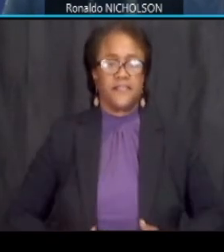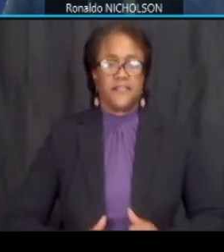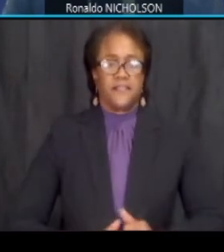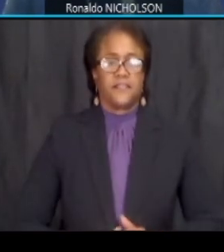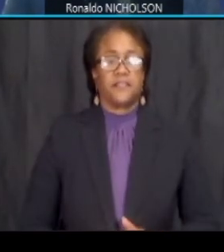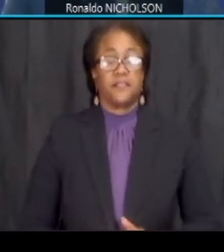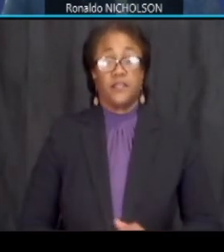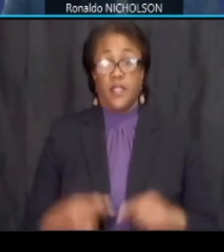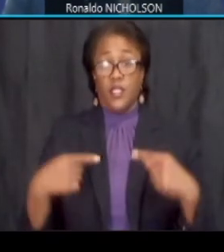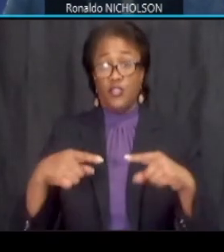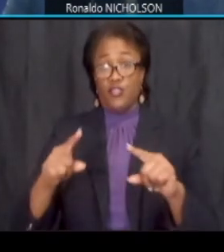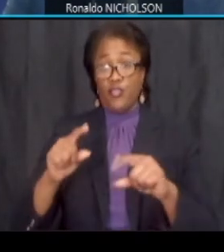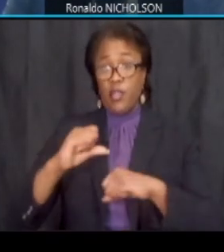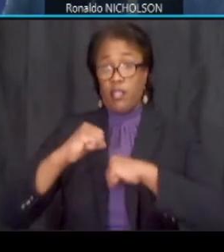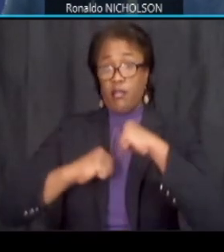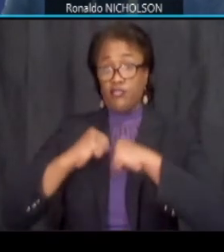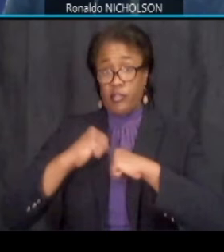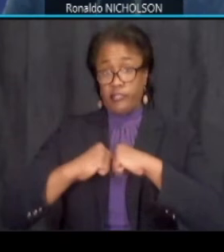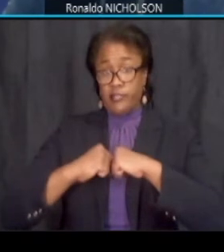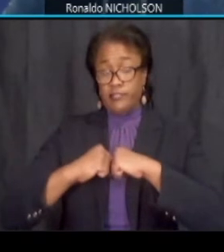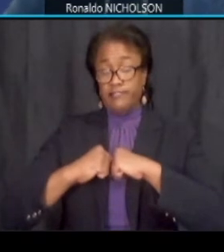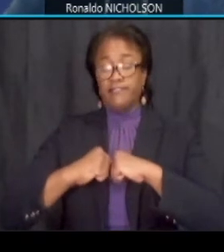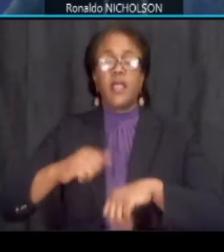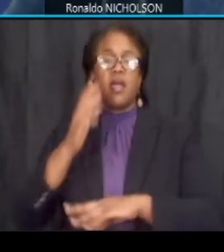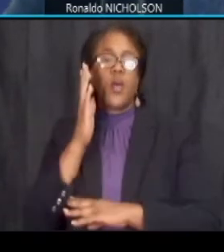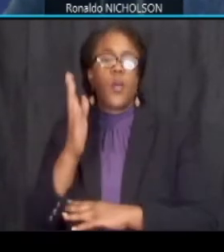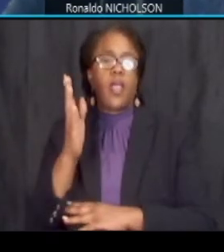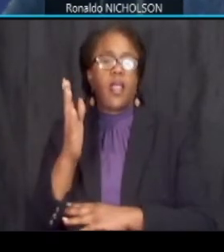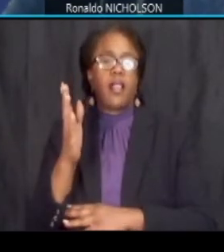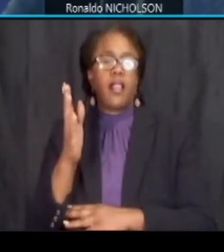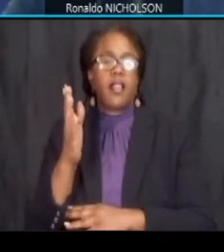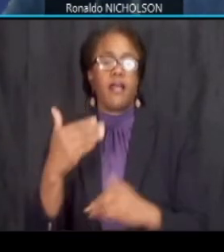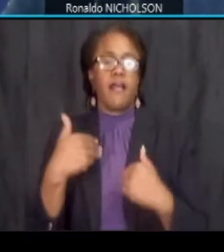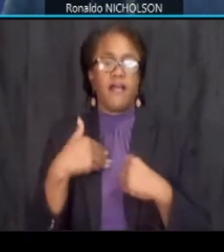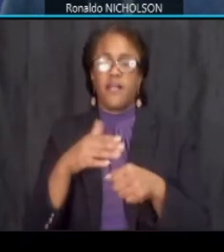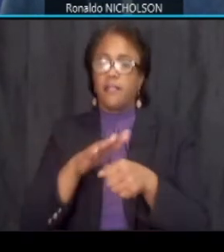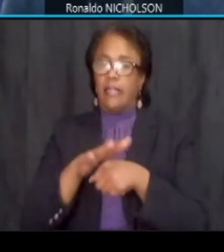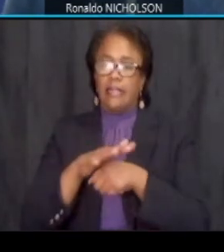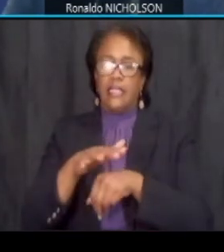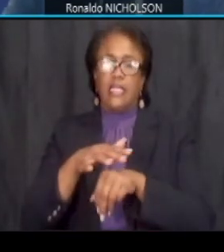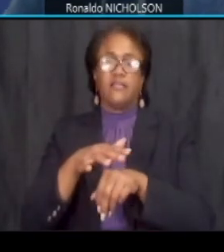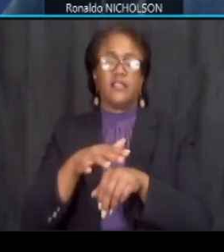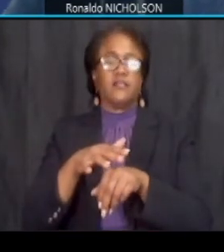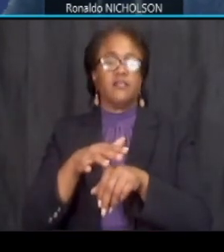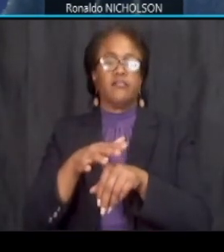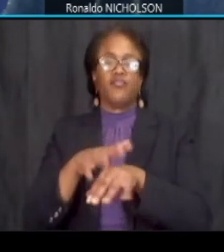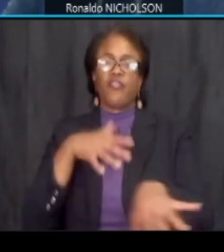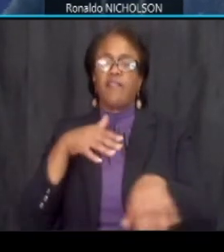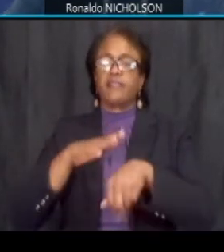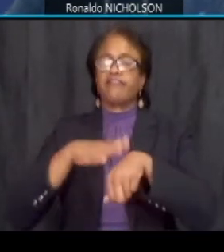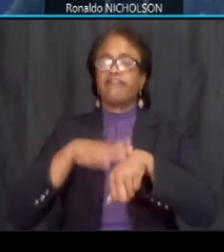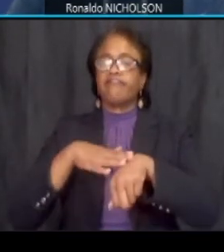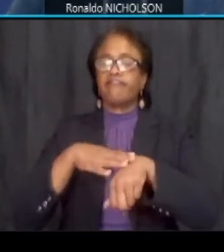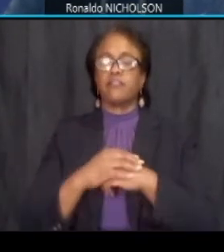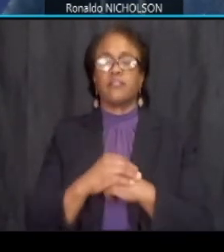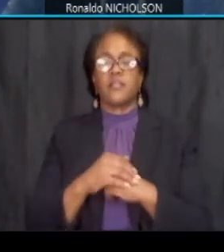during construction there will be plenty of traffic advisories there'll be weekly construction